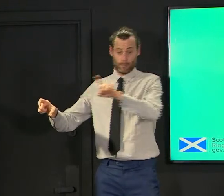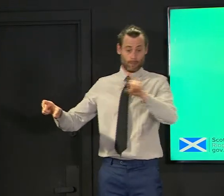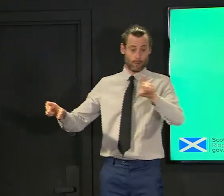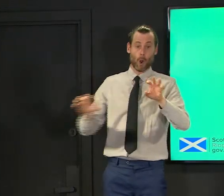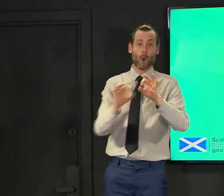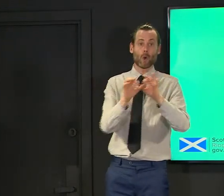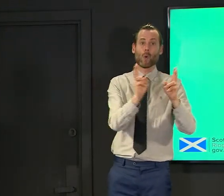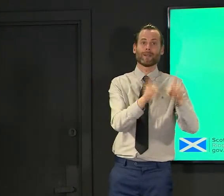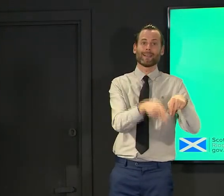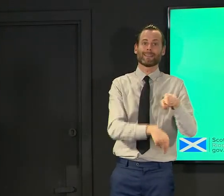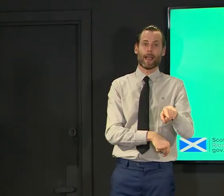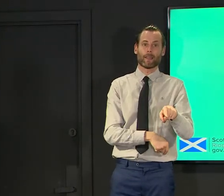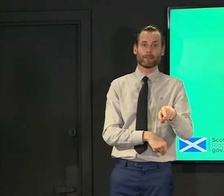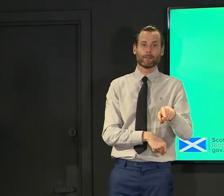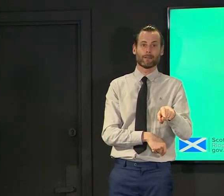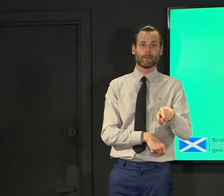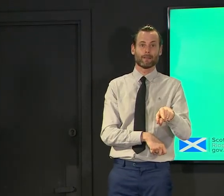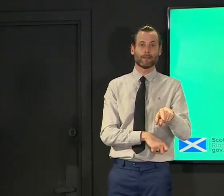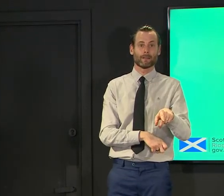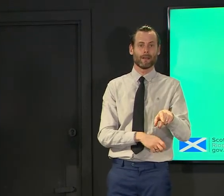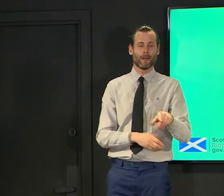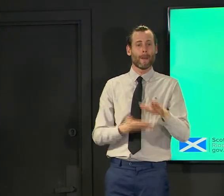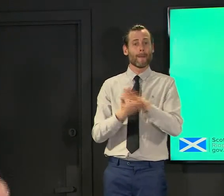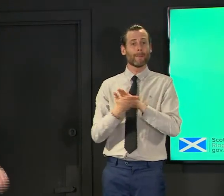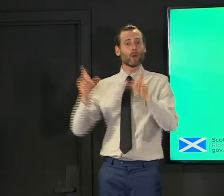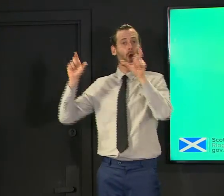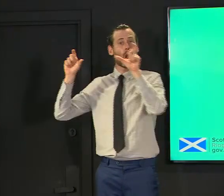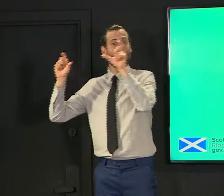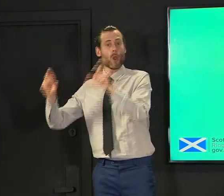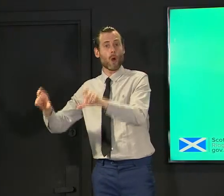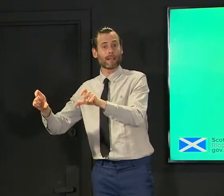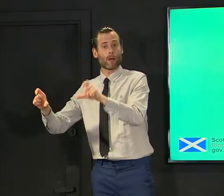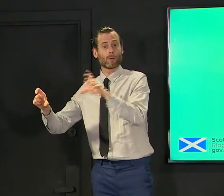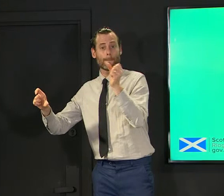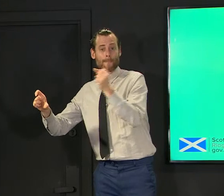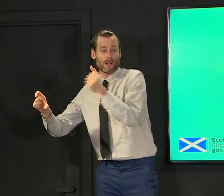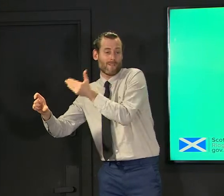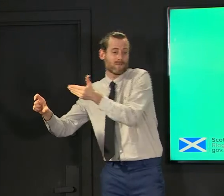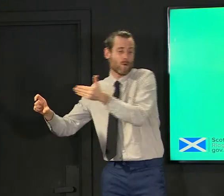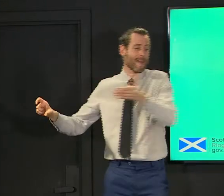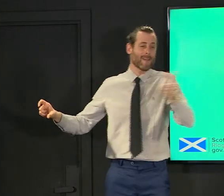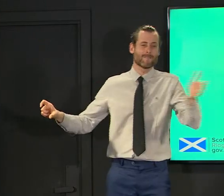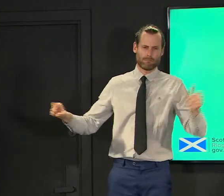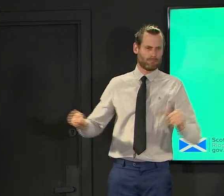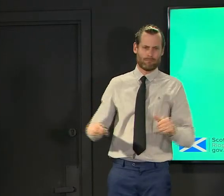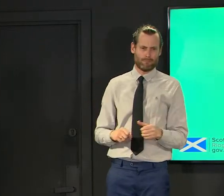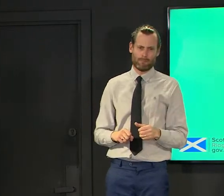you do have to do it very carefully and for quite a long period and that has other harms